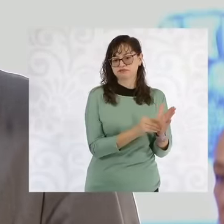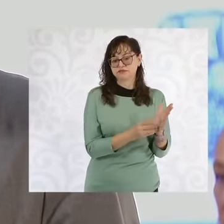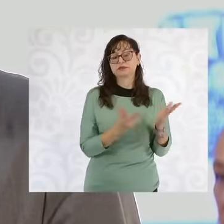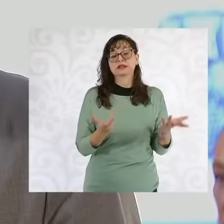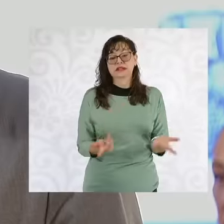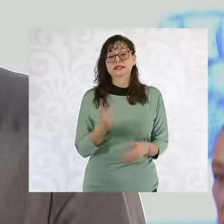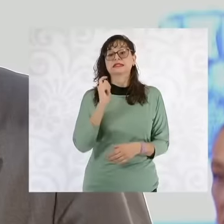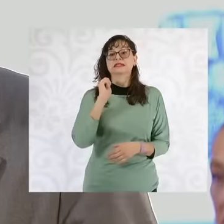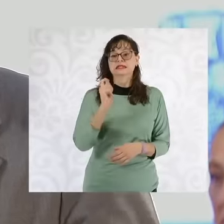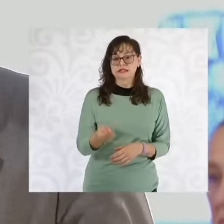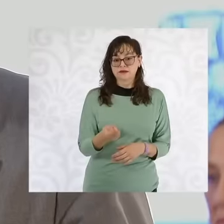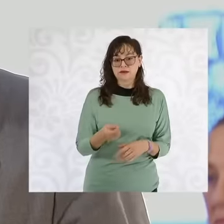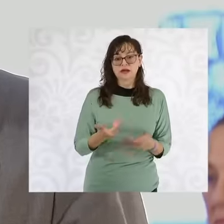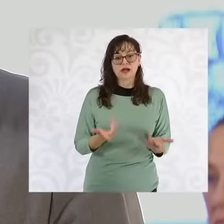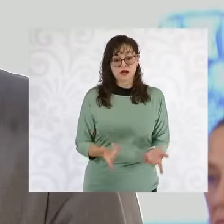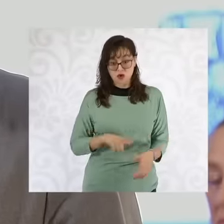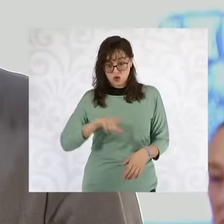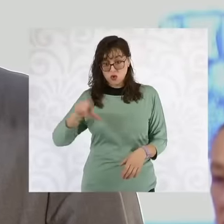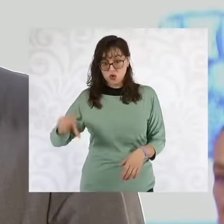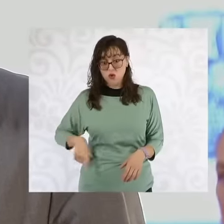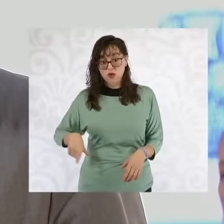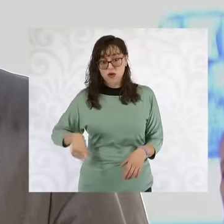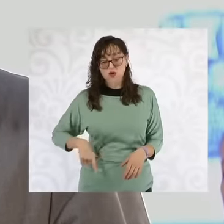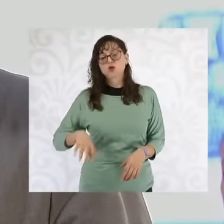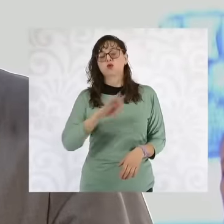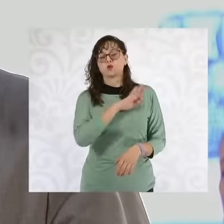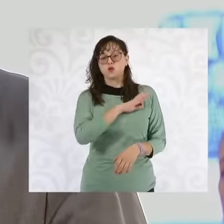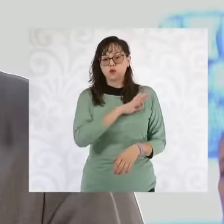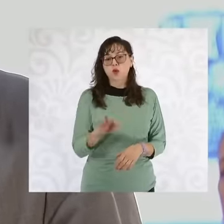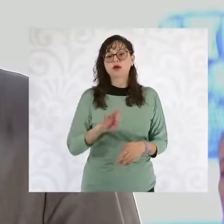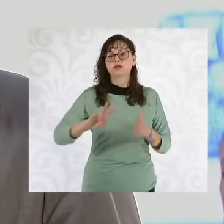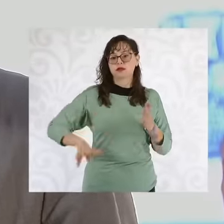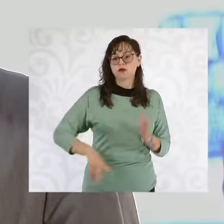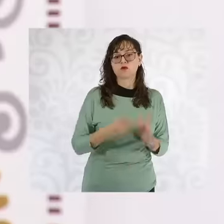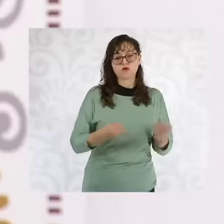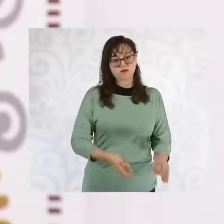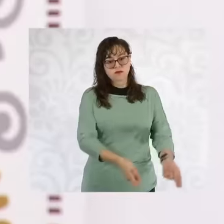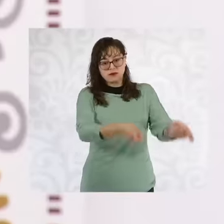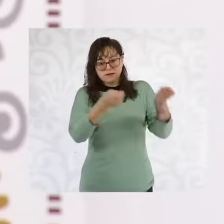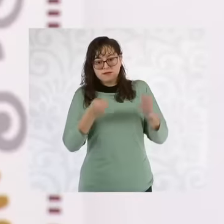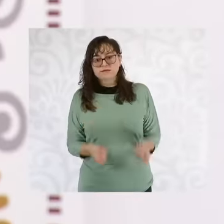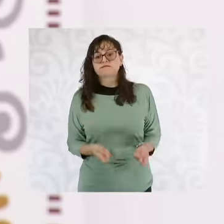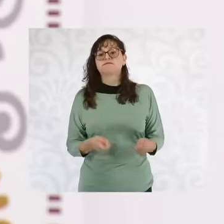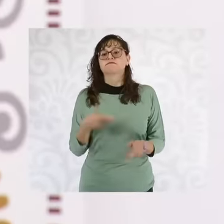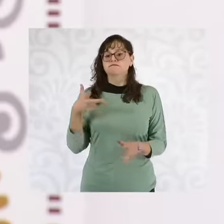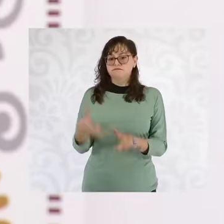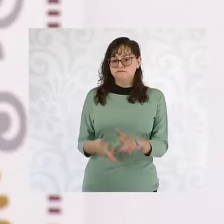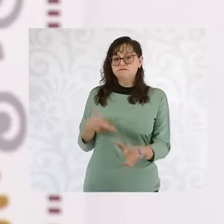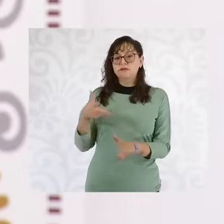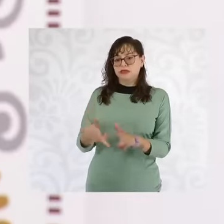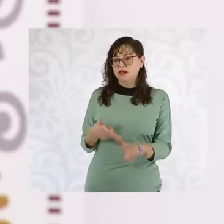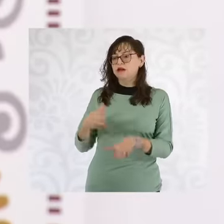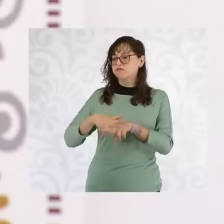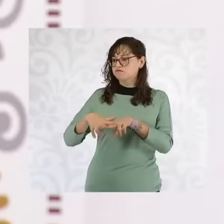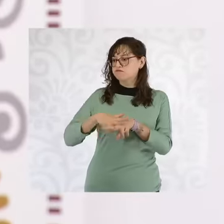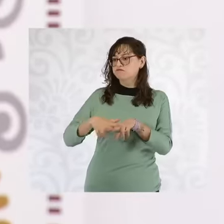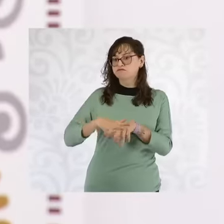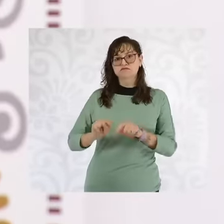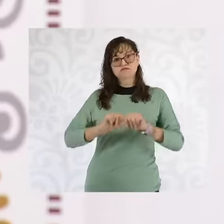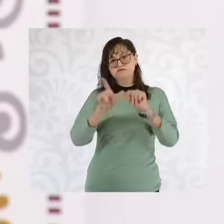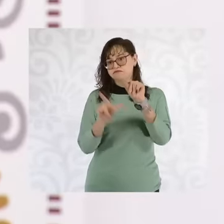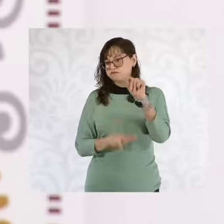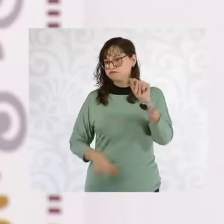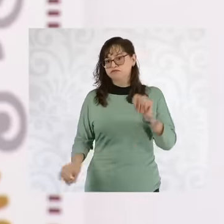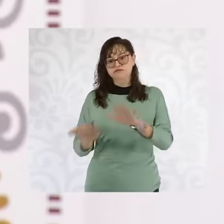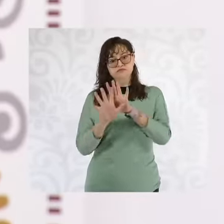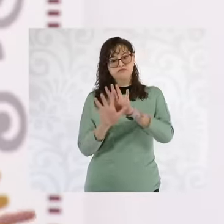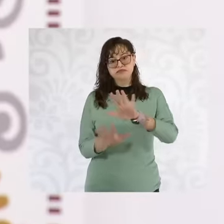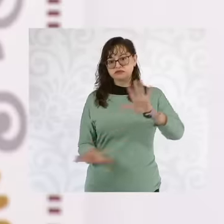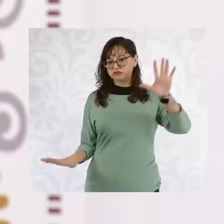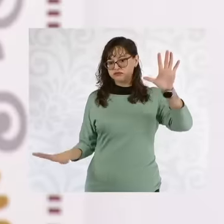recovers the possibility of operating trains on the country's railways and giving priority